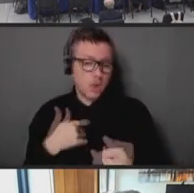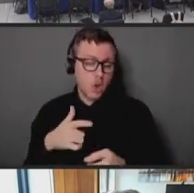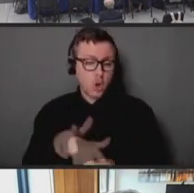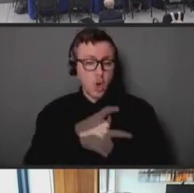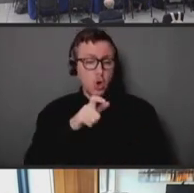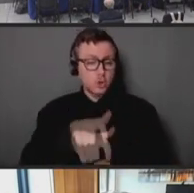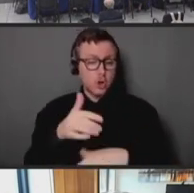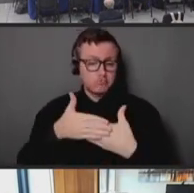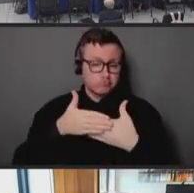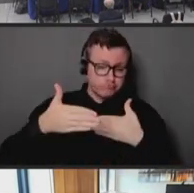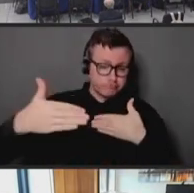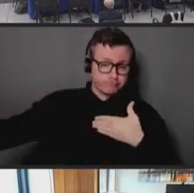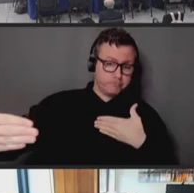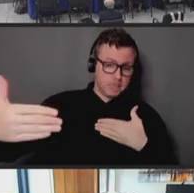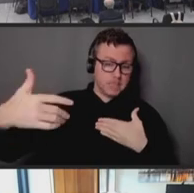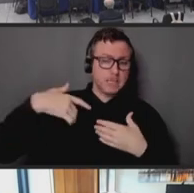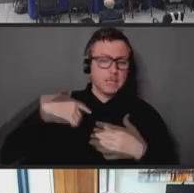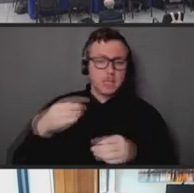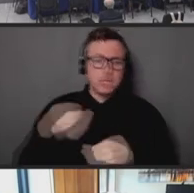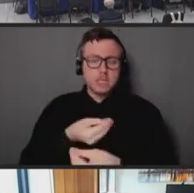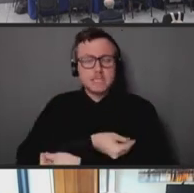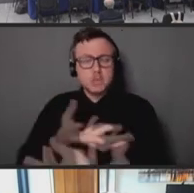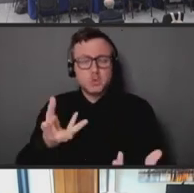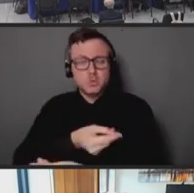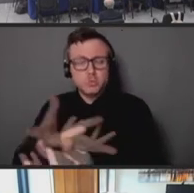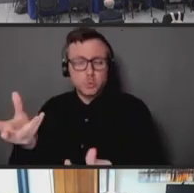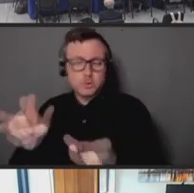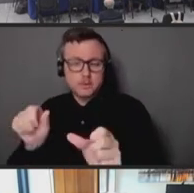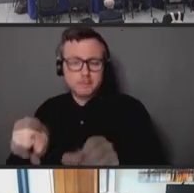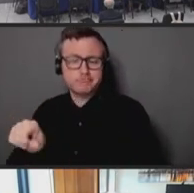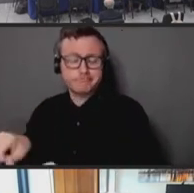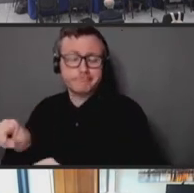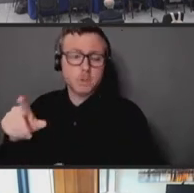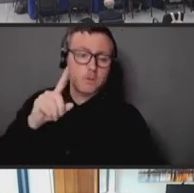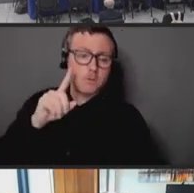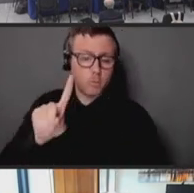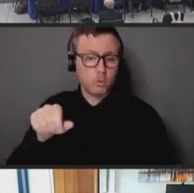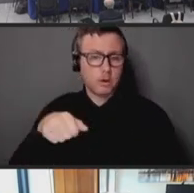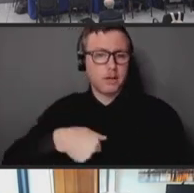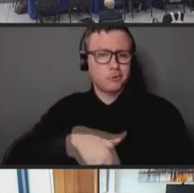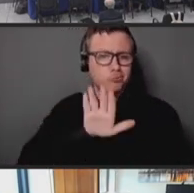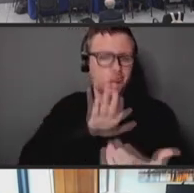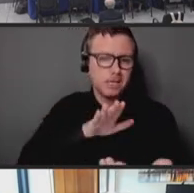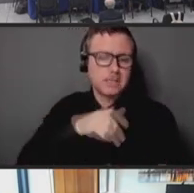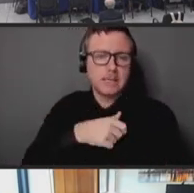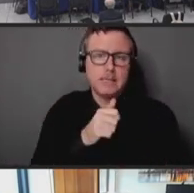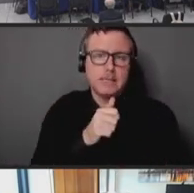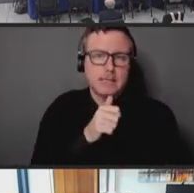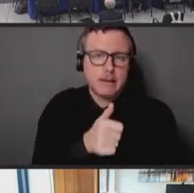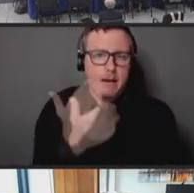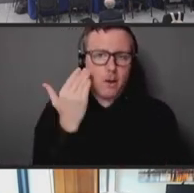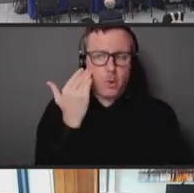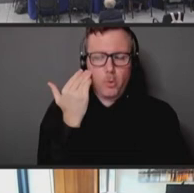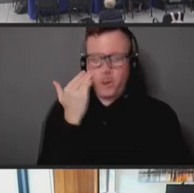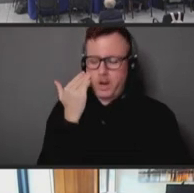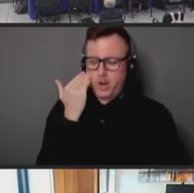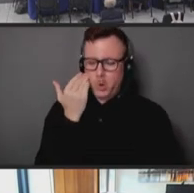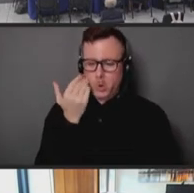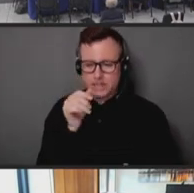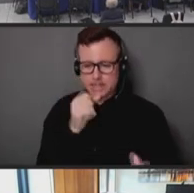distribution capabilities to address unknown scenarios, and work closely with our state